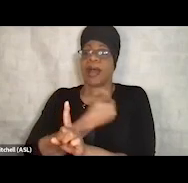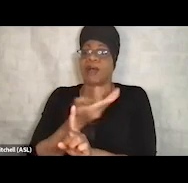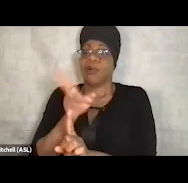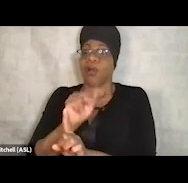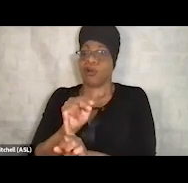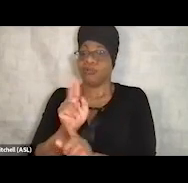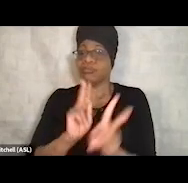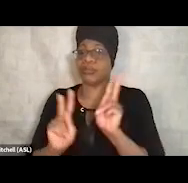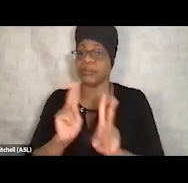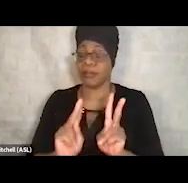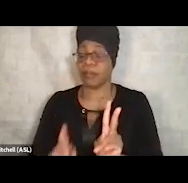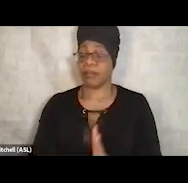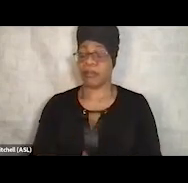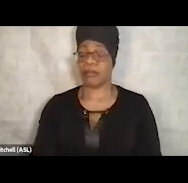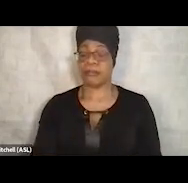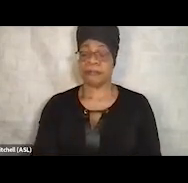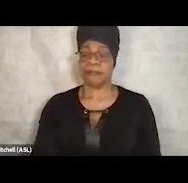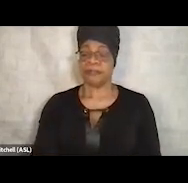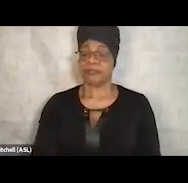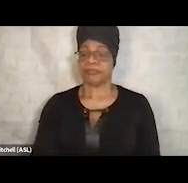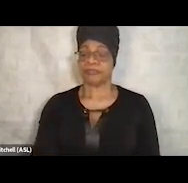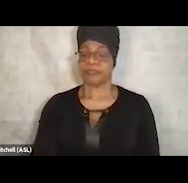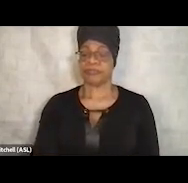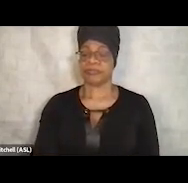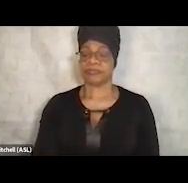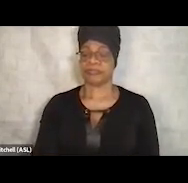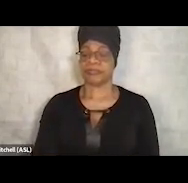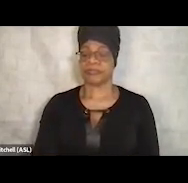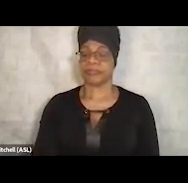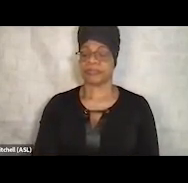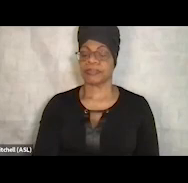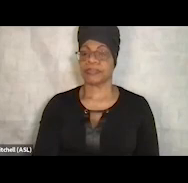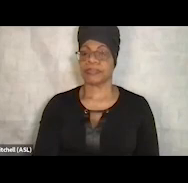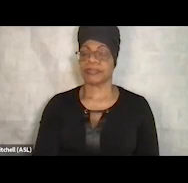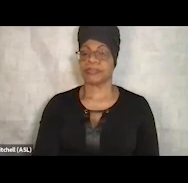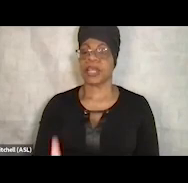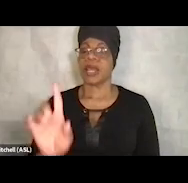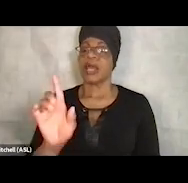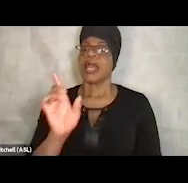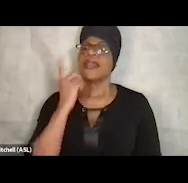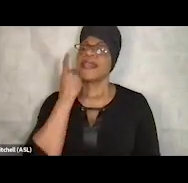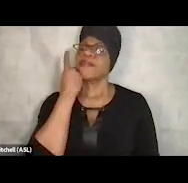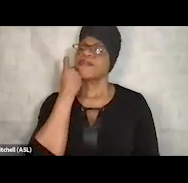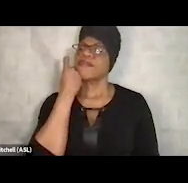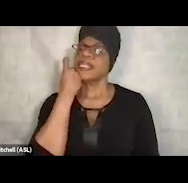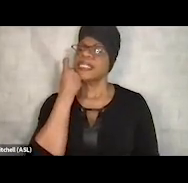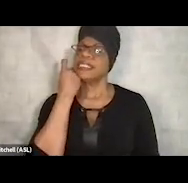And so one of the ways we've sort of, in a recent city council meeting to try to